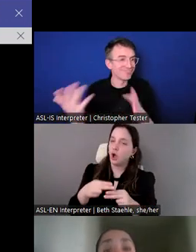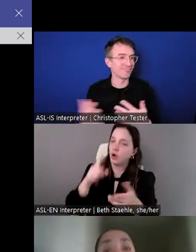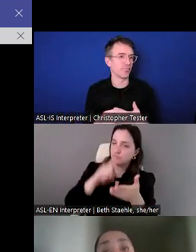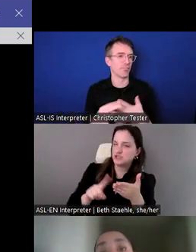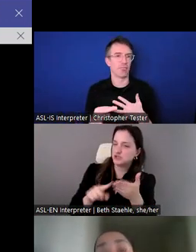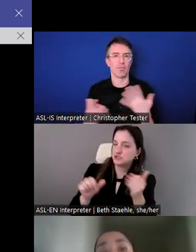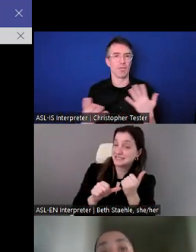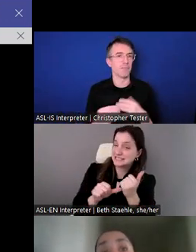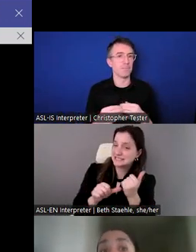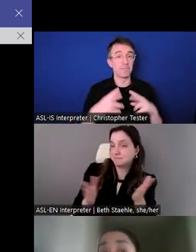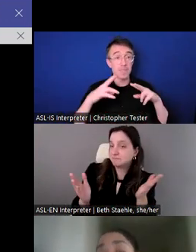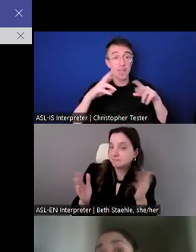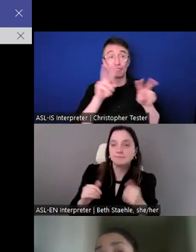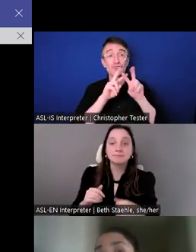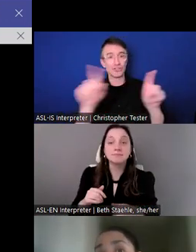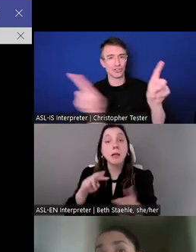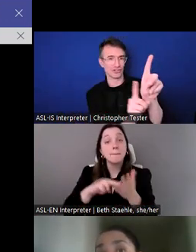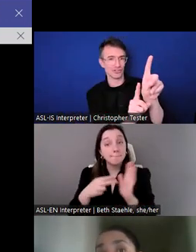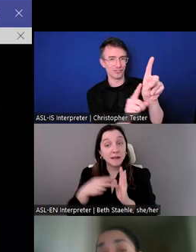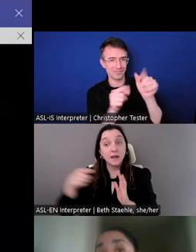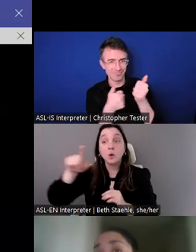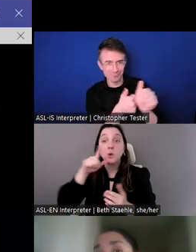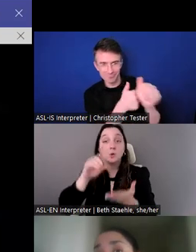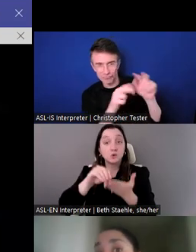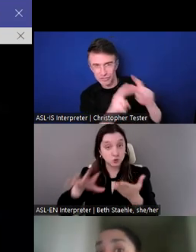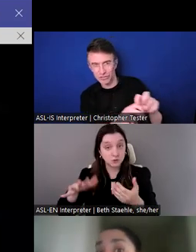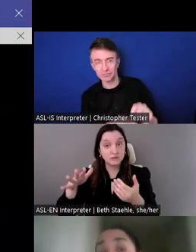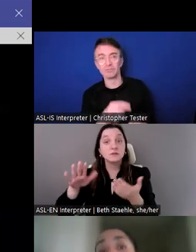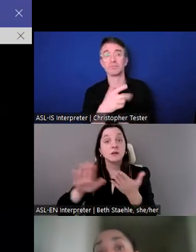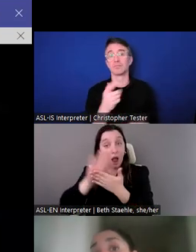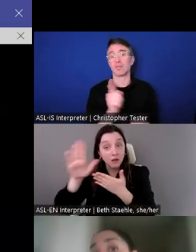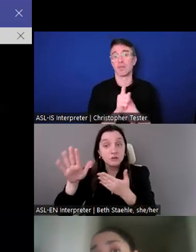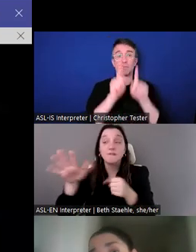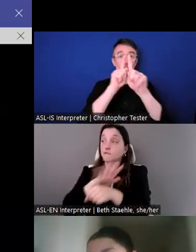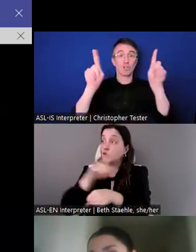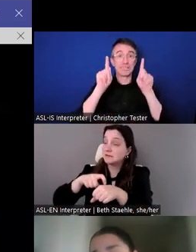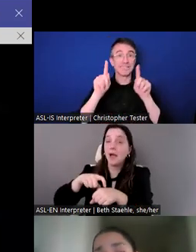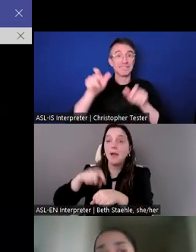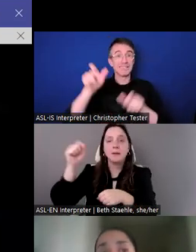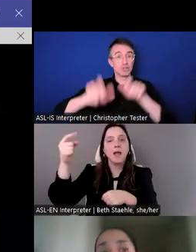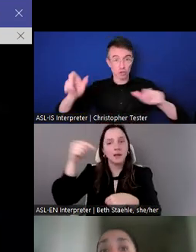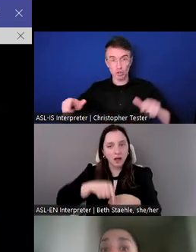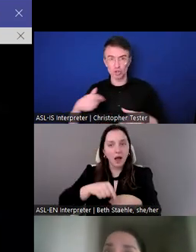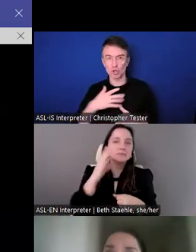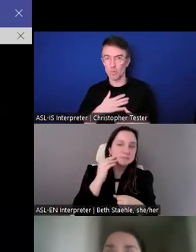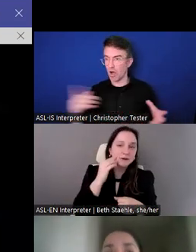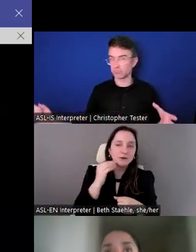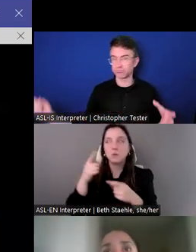It's an opportunity for full time University students to gain practical experience while completing their studies. It's a paid internship.